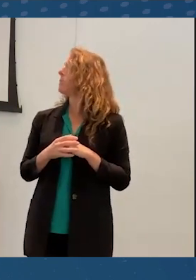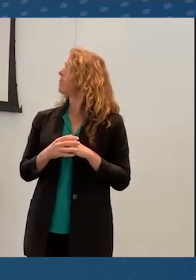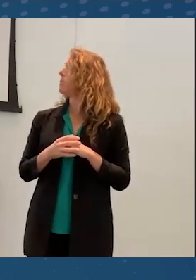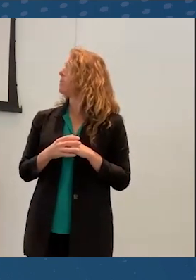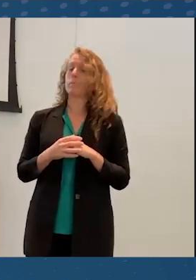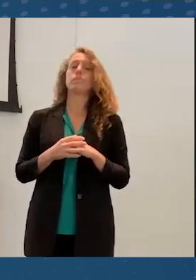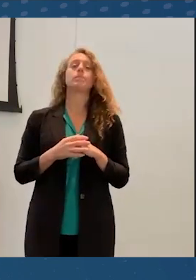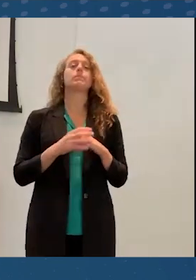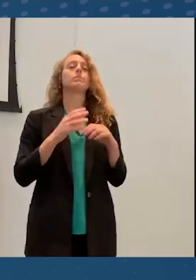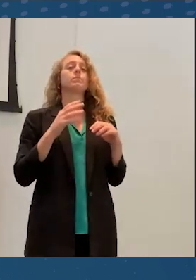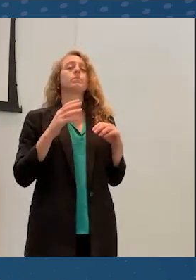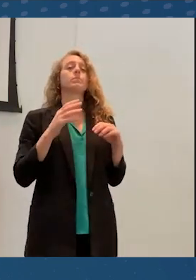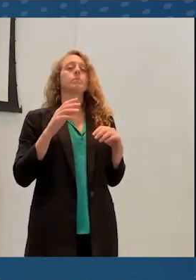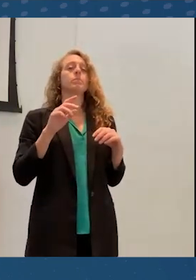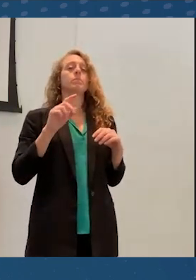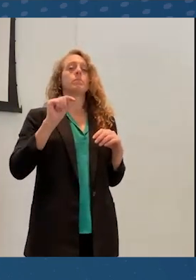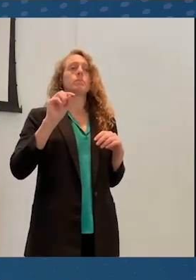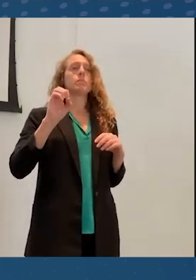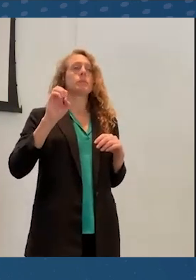Temporal flexibility, which is something